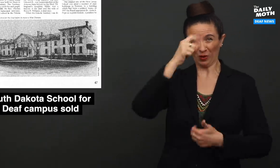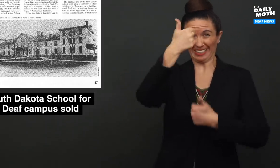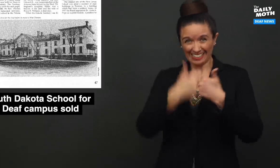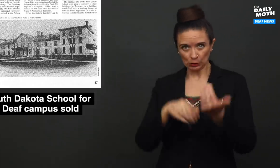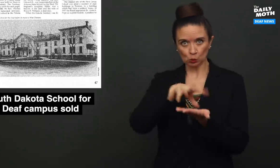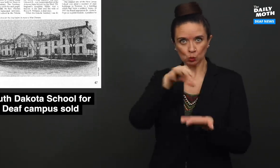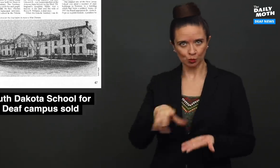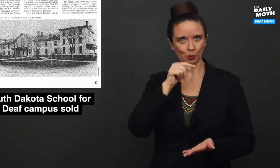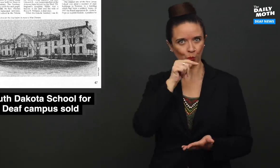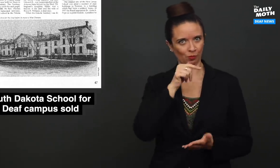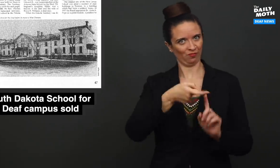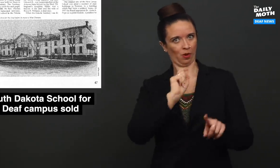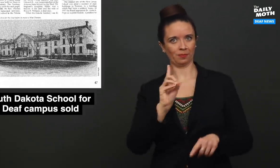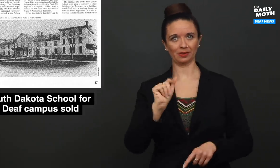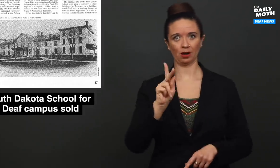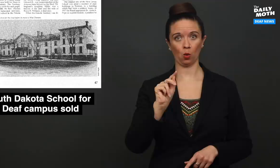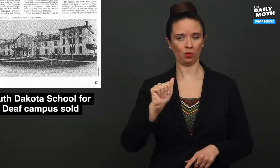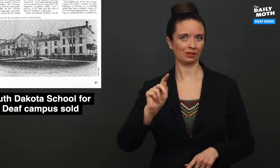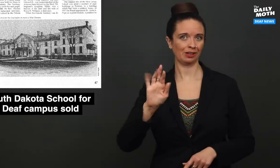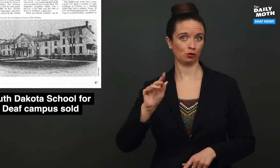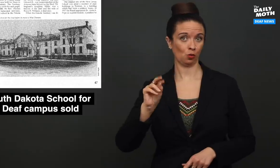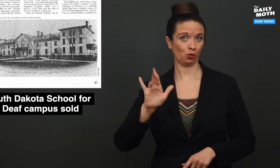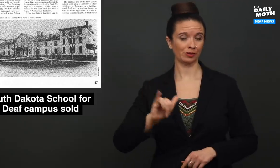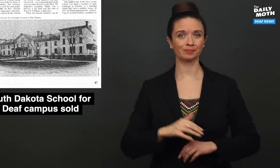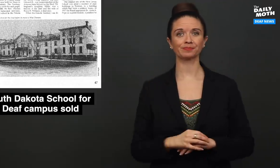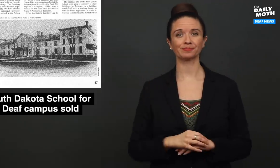for each student who was from the Dakota Territory.